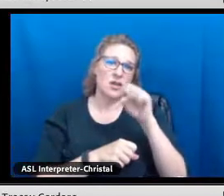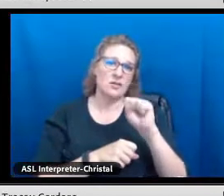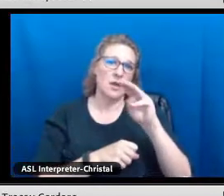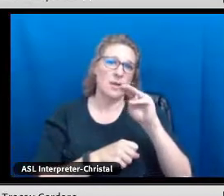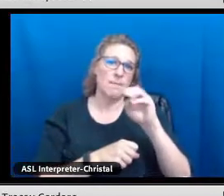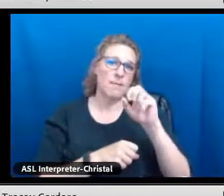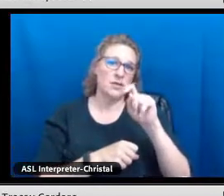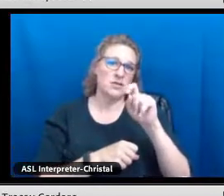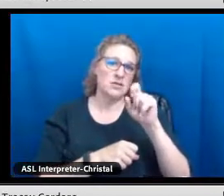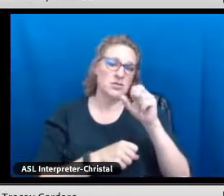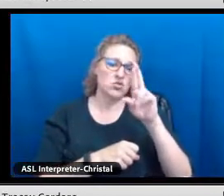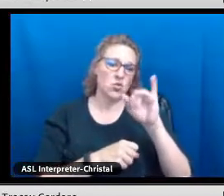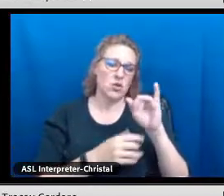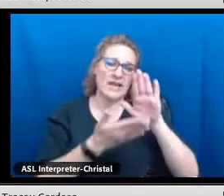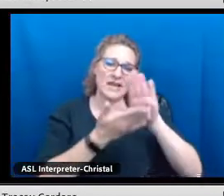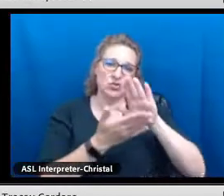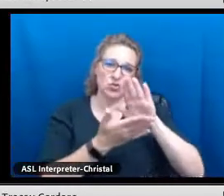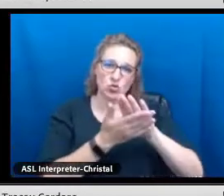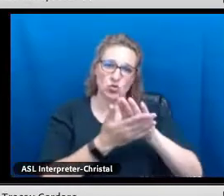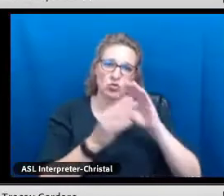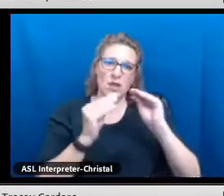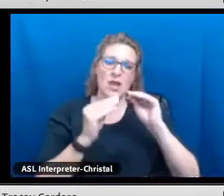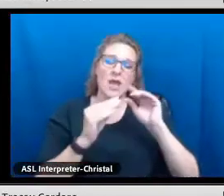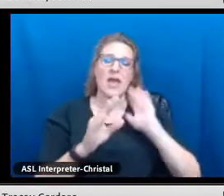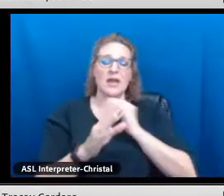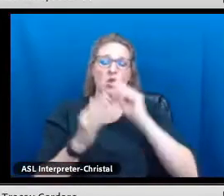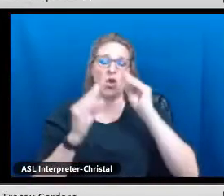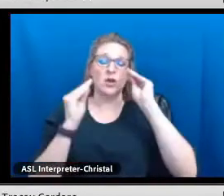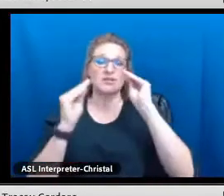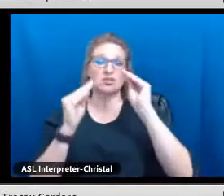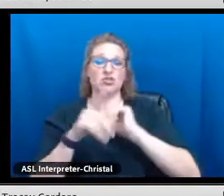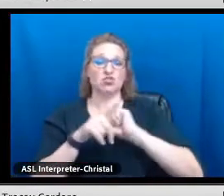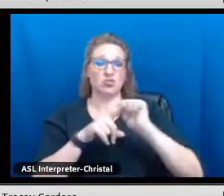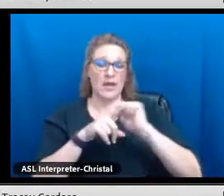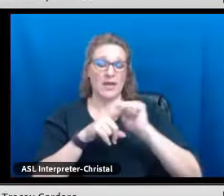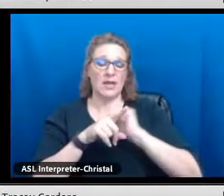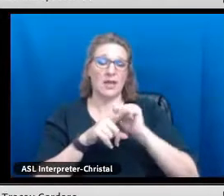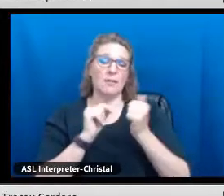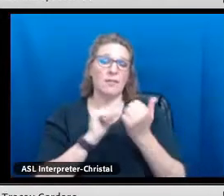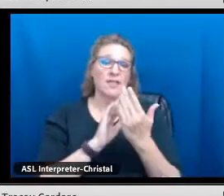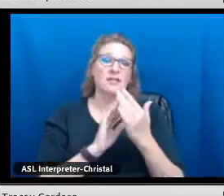we created the Indigenous Montessori Institute and our teacher training methods are rooted